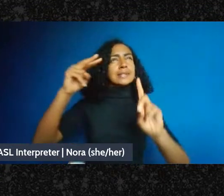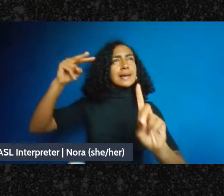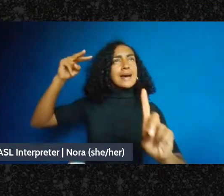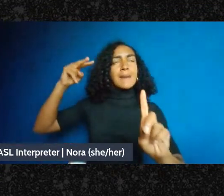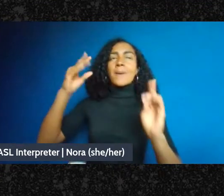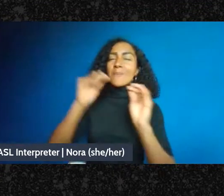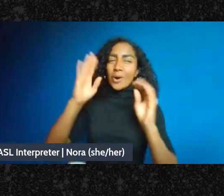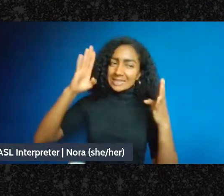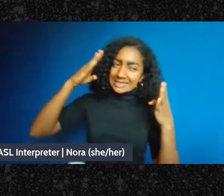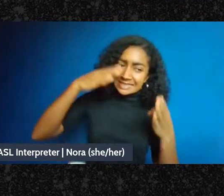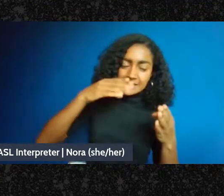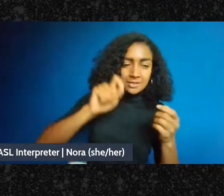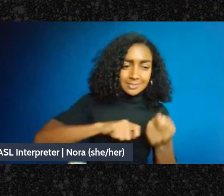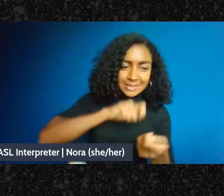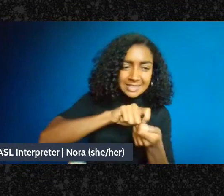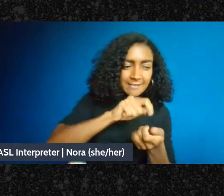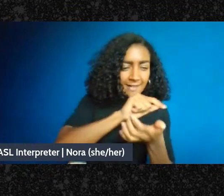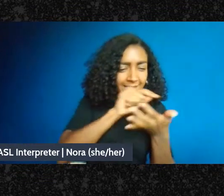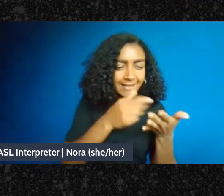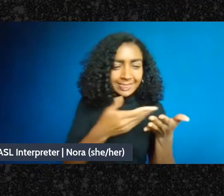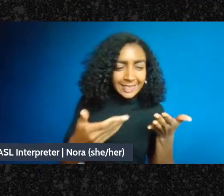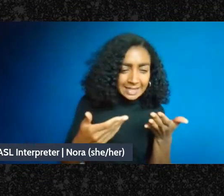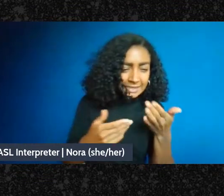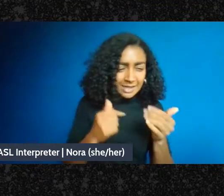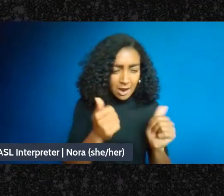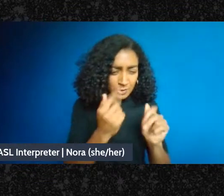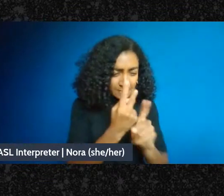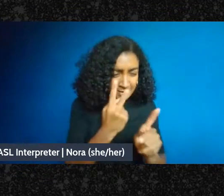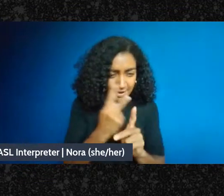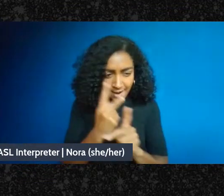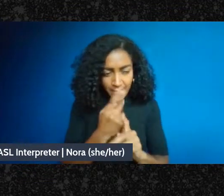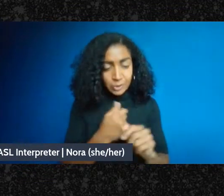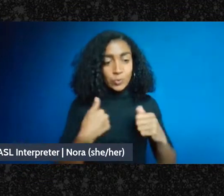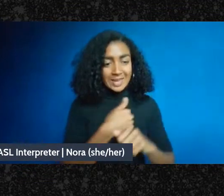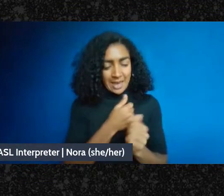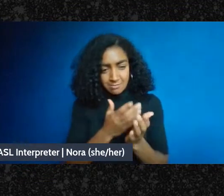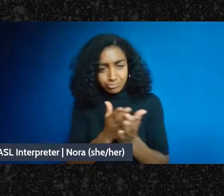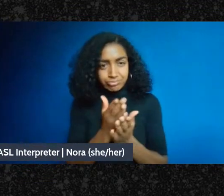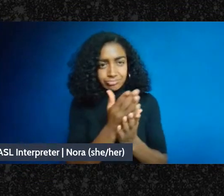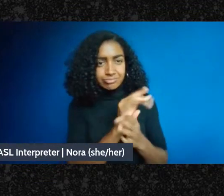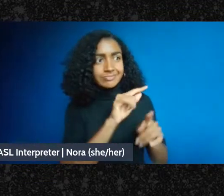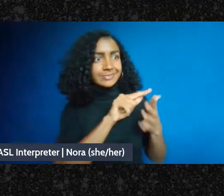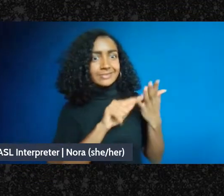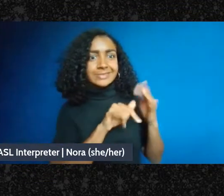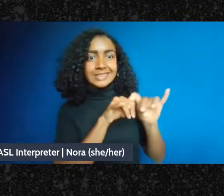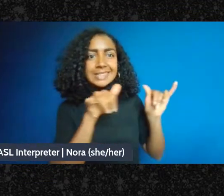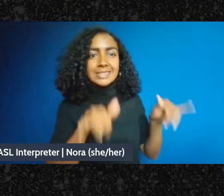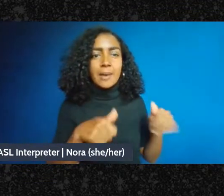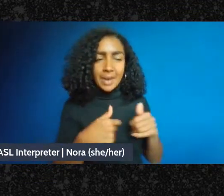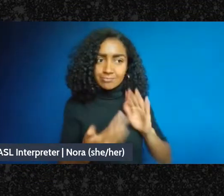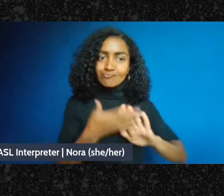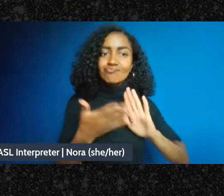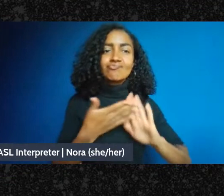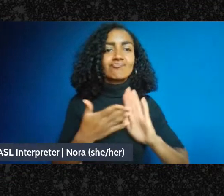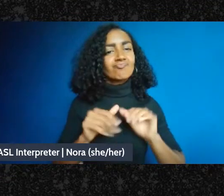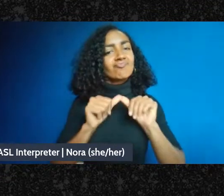might need to do right now to kind of get by in these systems and continue our mutual aid work. So